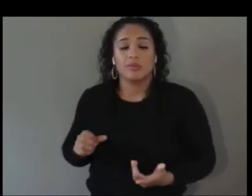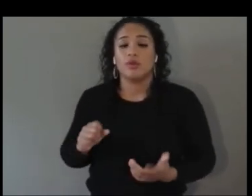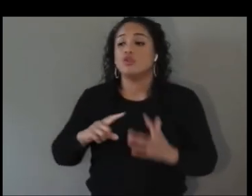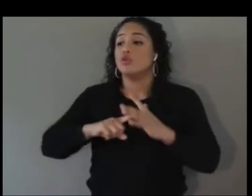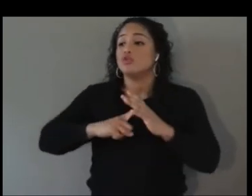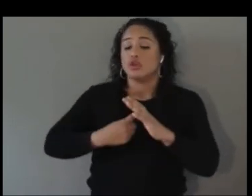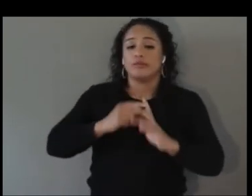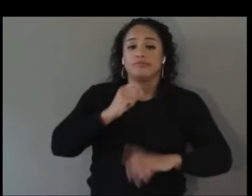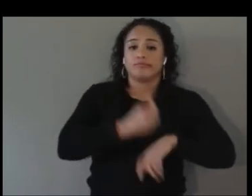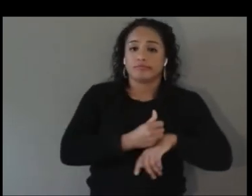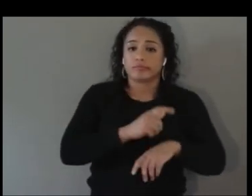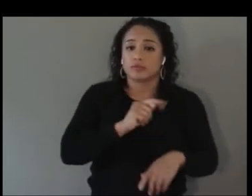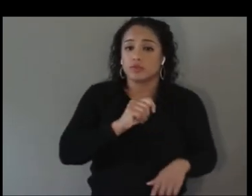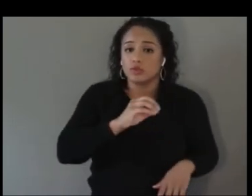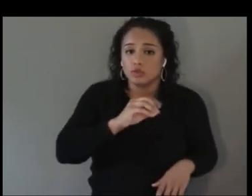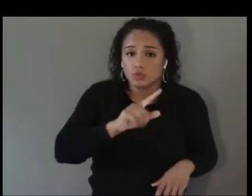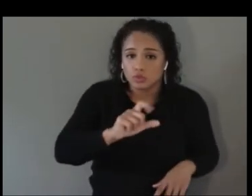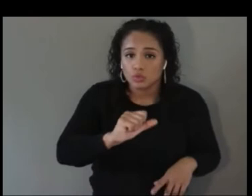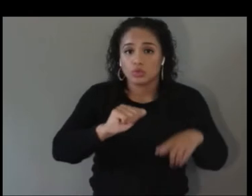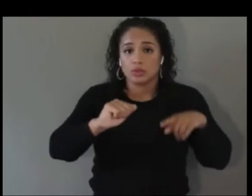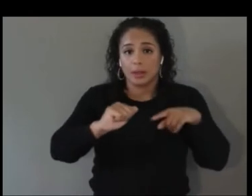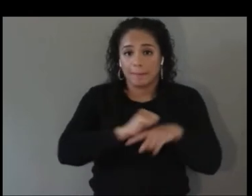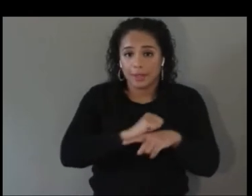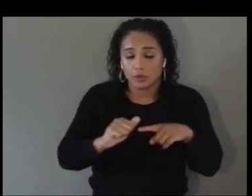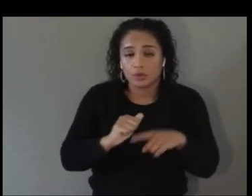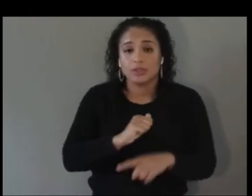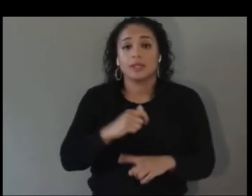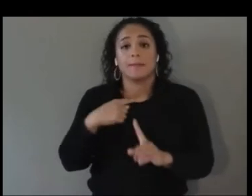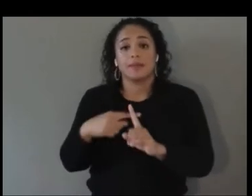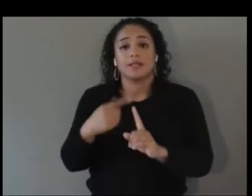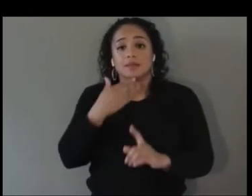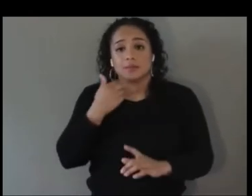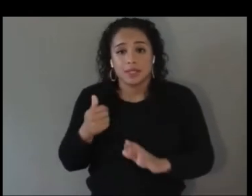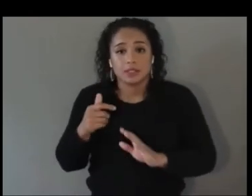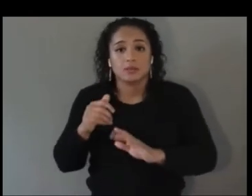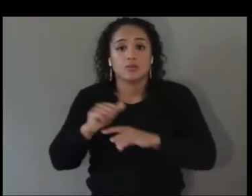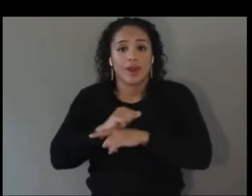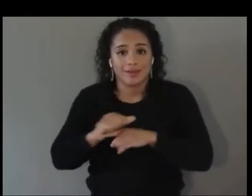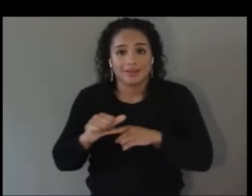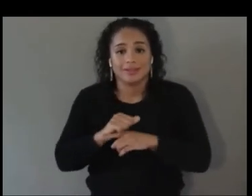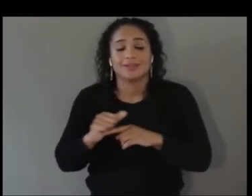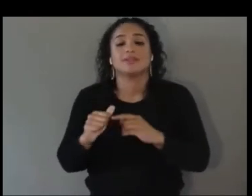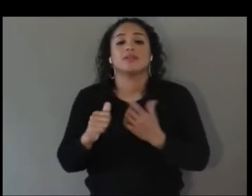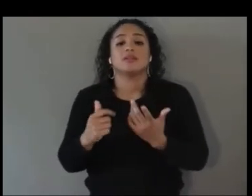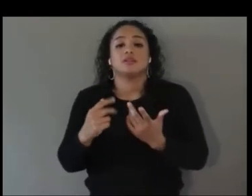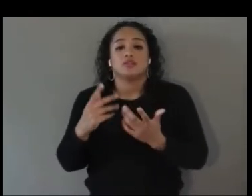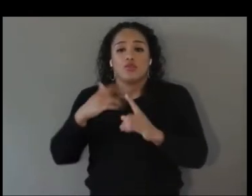and building best practices around things like low vision access, hearing access, speech access,